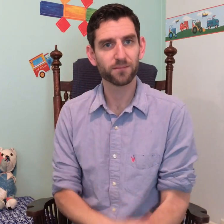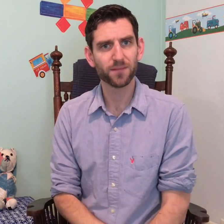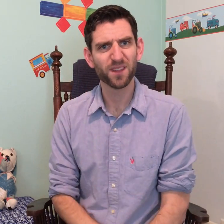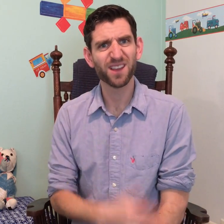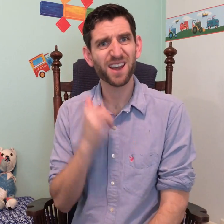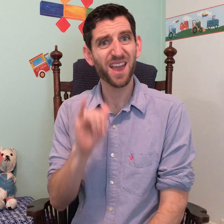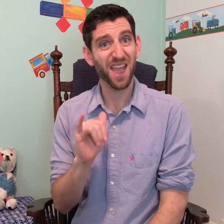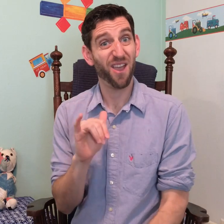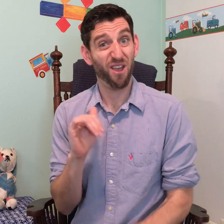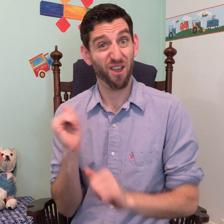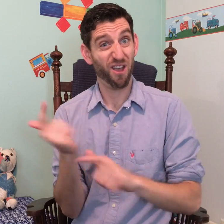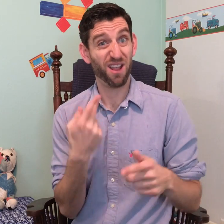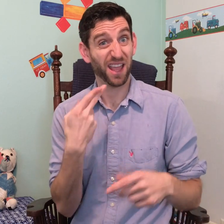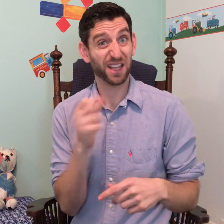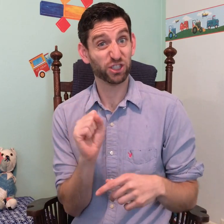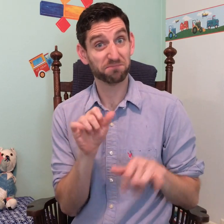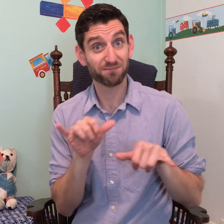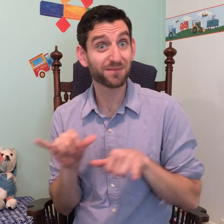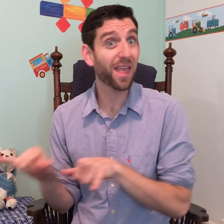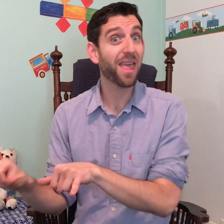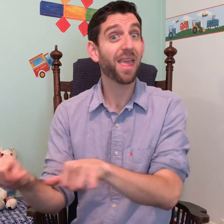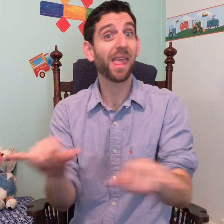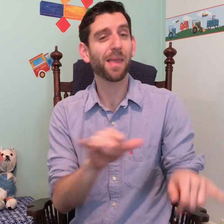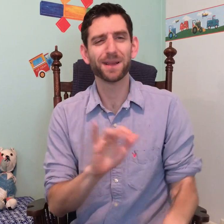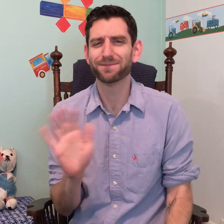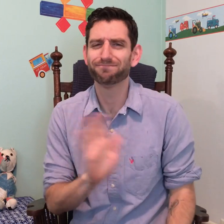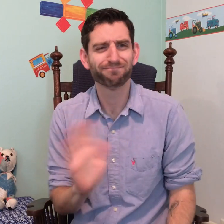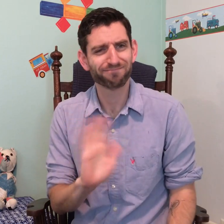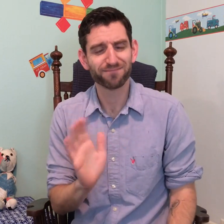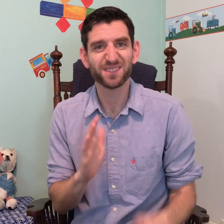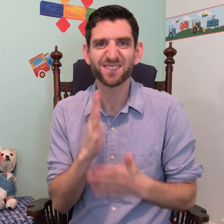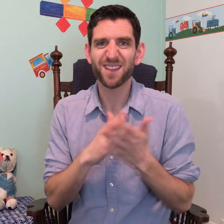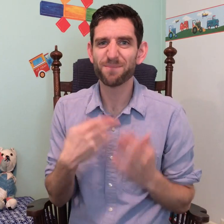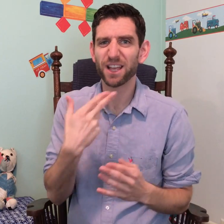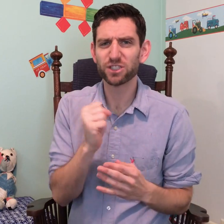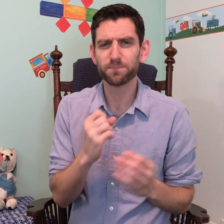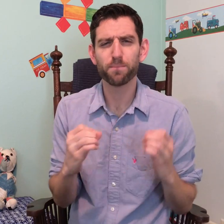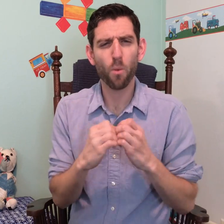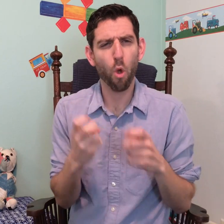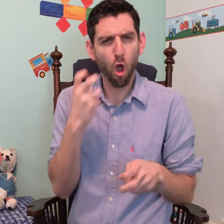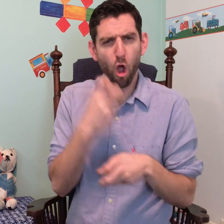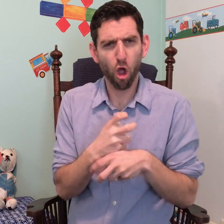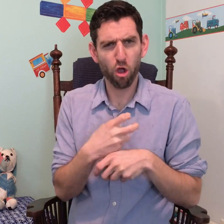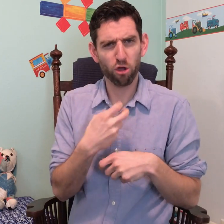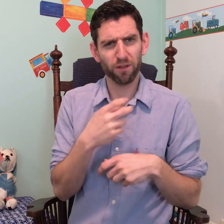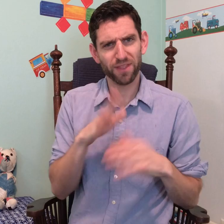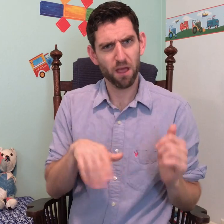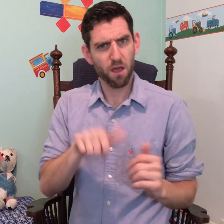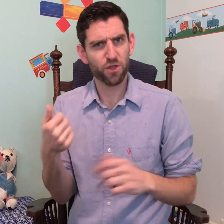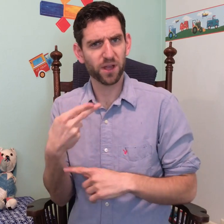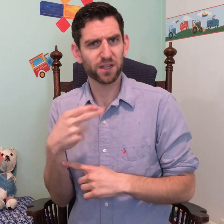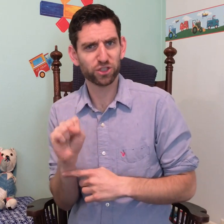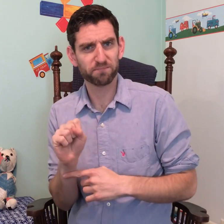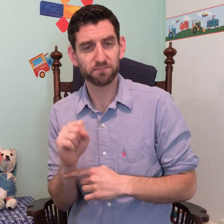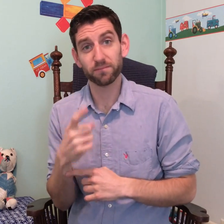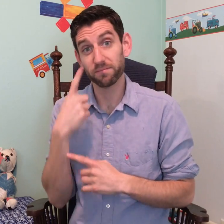But not all handshapes are the same. Some handshapes are more difficult to make than others.